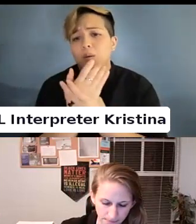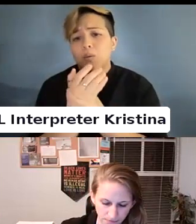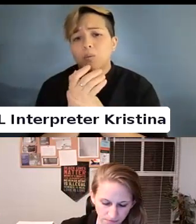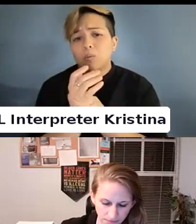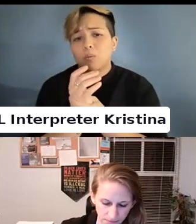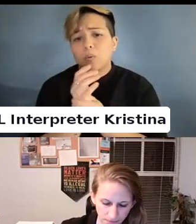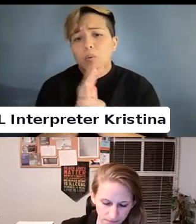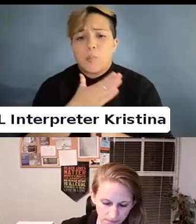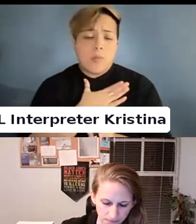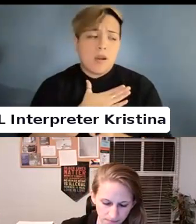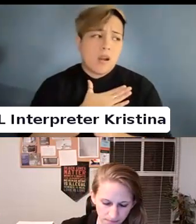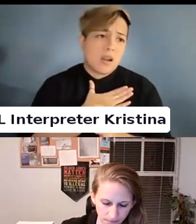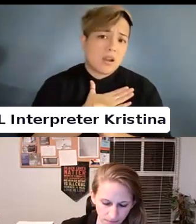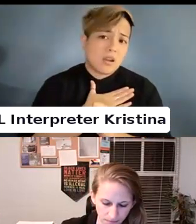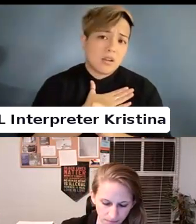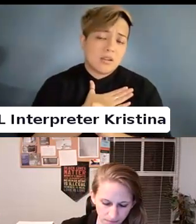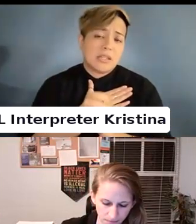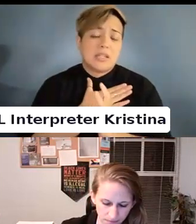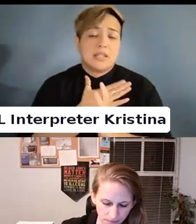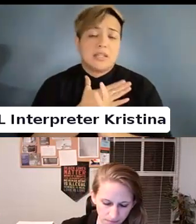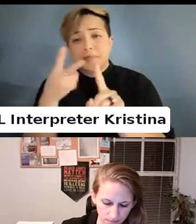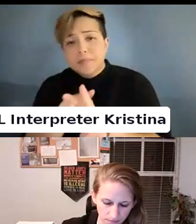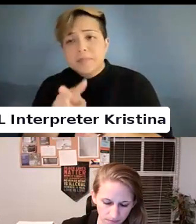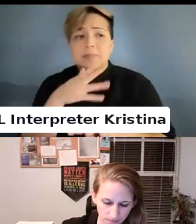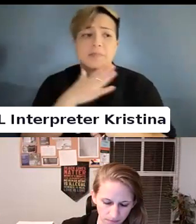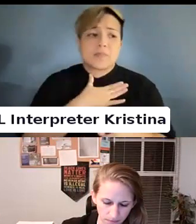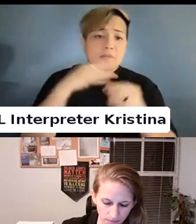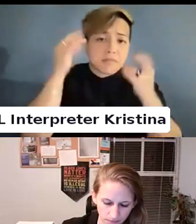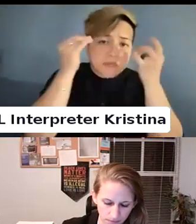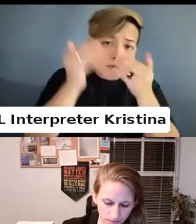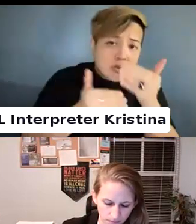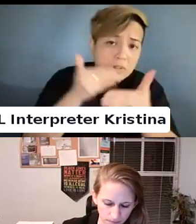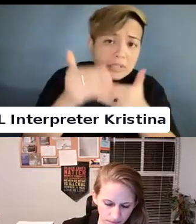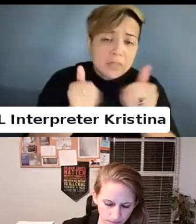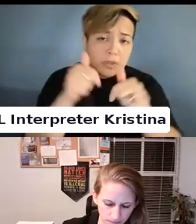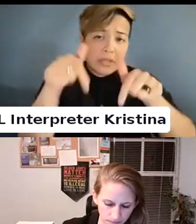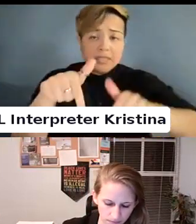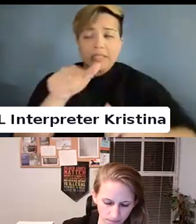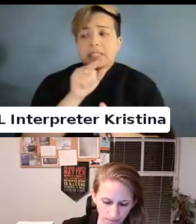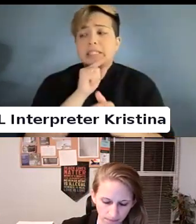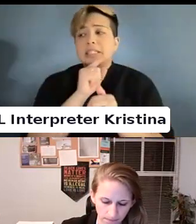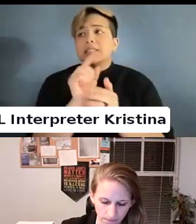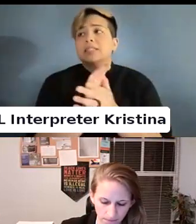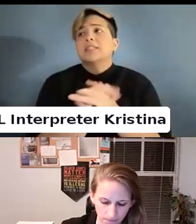My take on some of this or my thought process is.